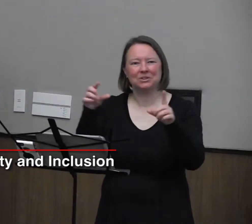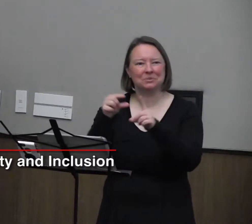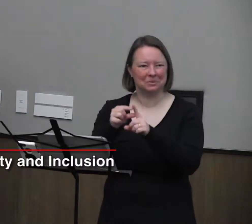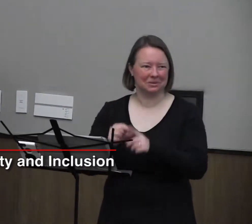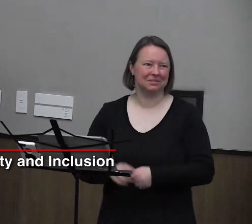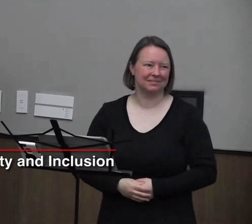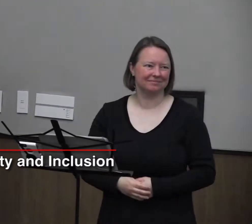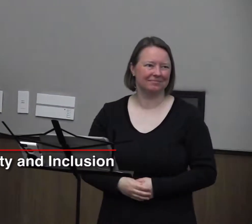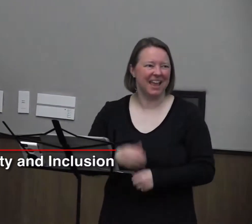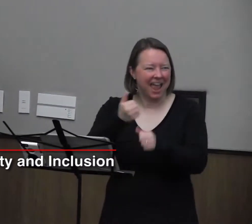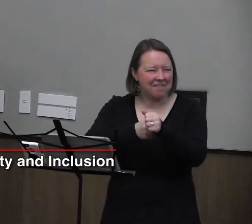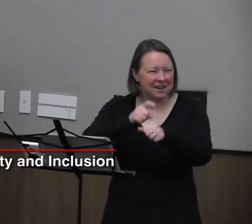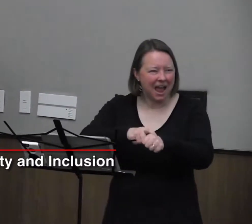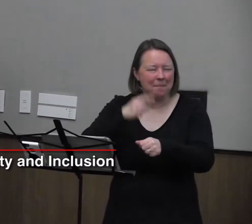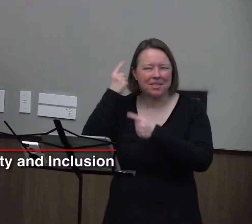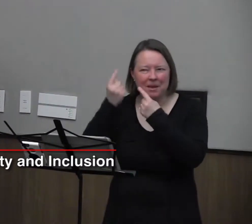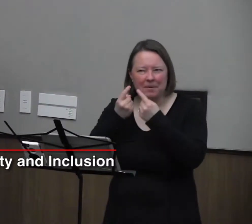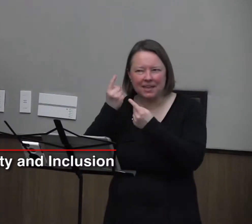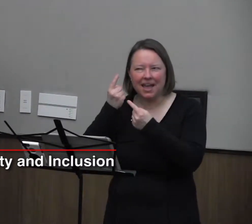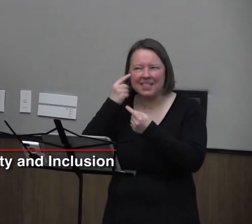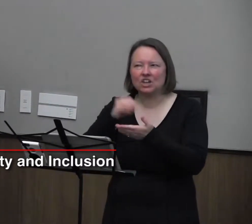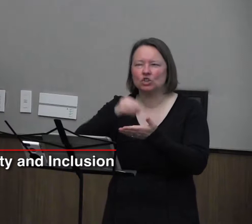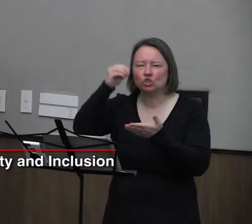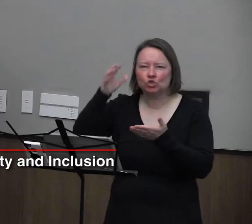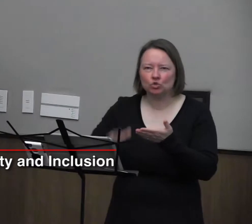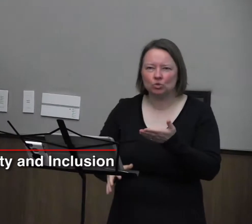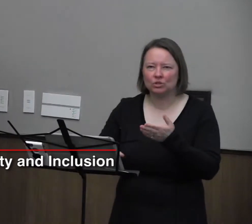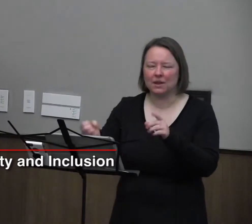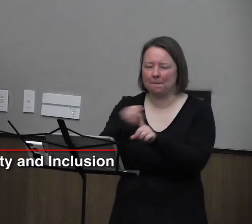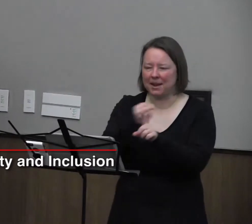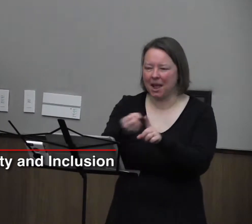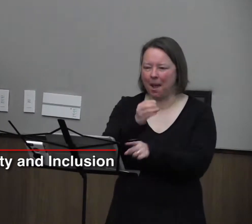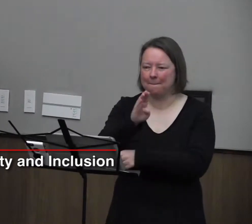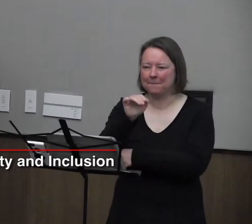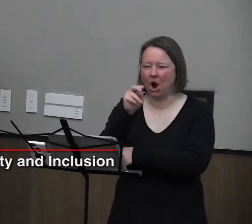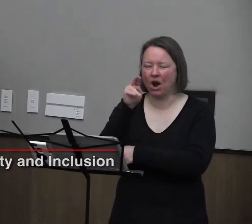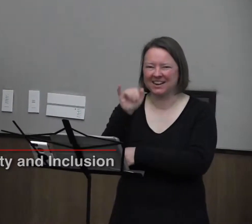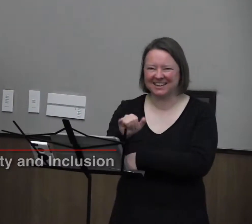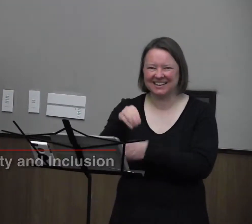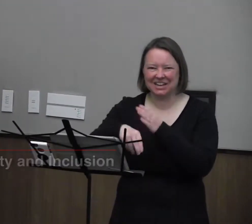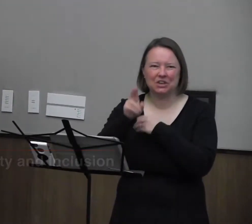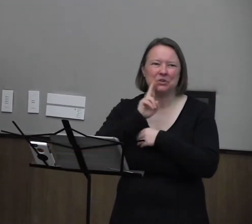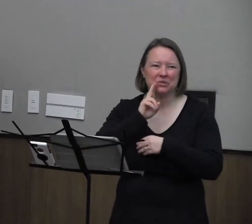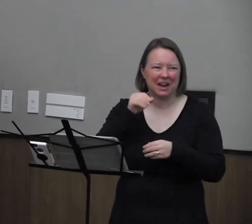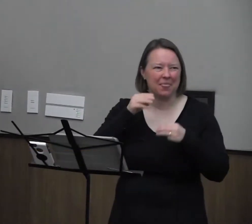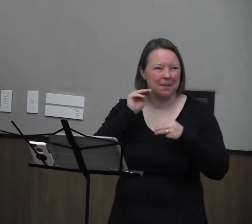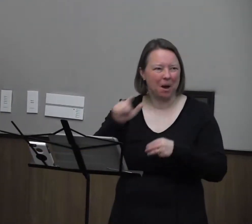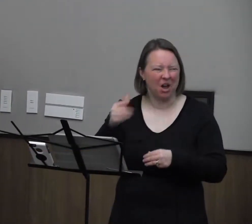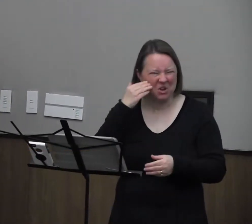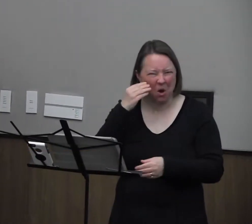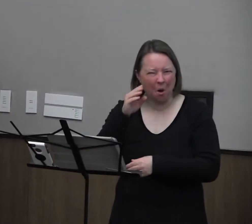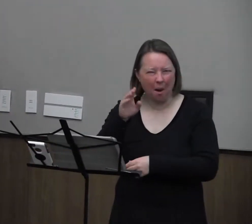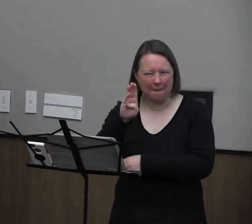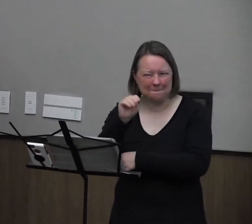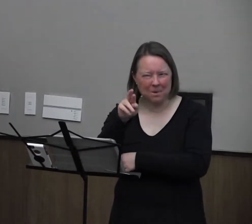And every time I think about that, I think about students beating up Barney in Houston at a mall-- you know, Barney the dinosaur?